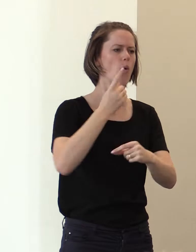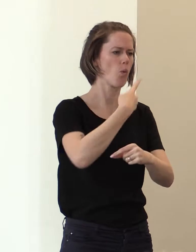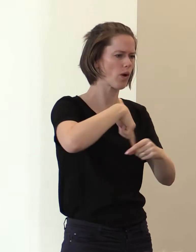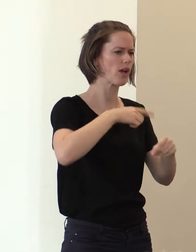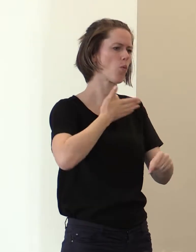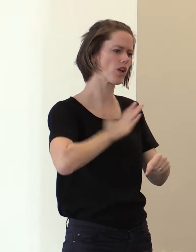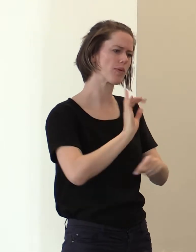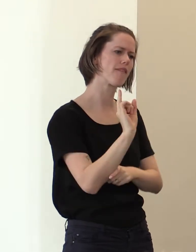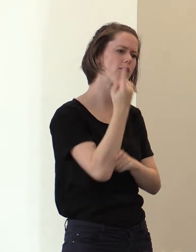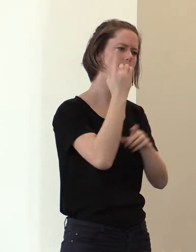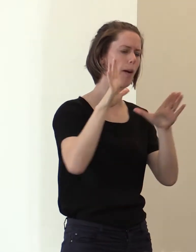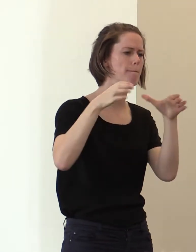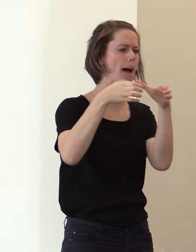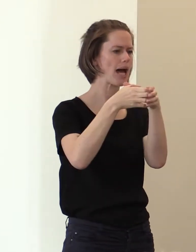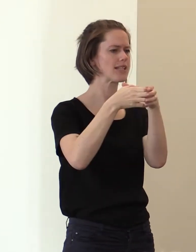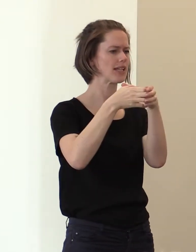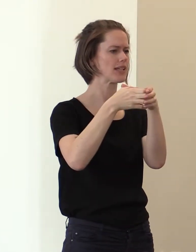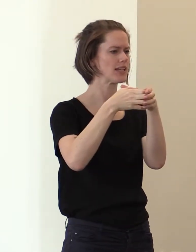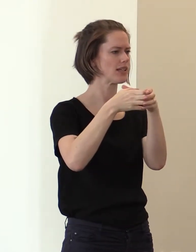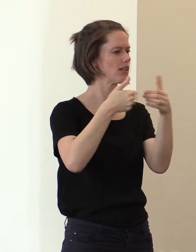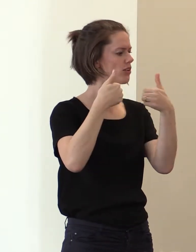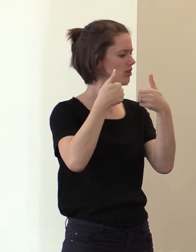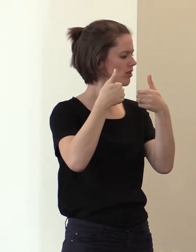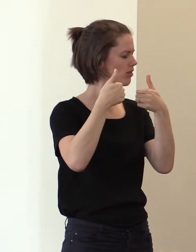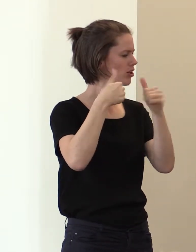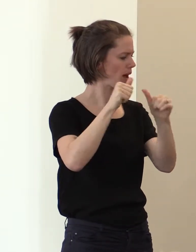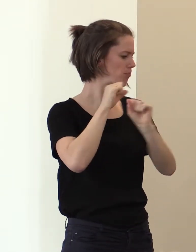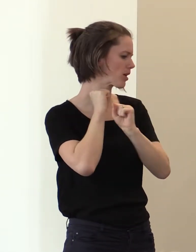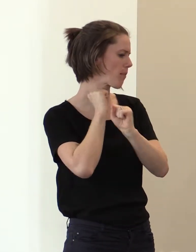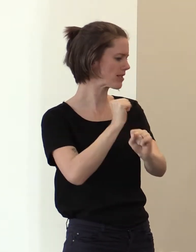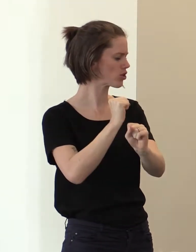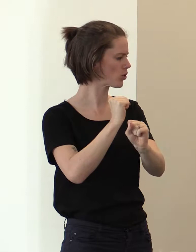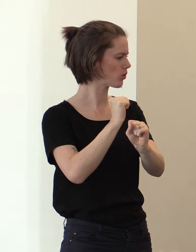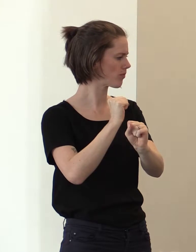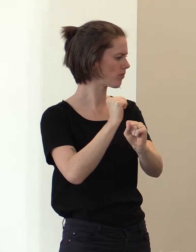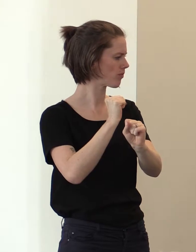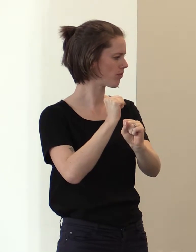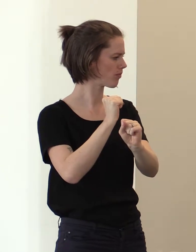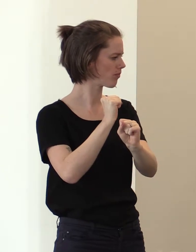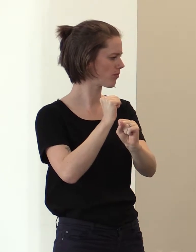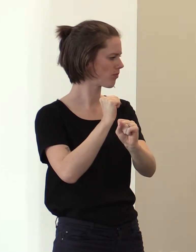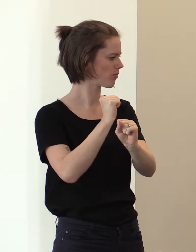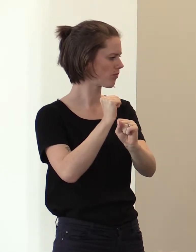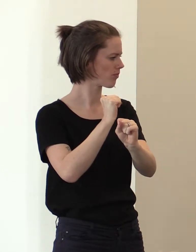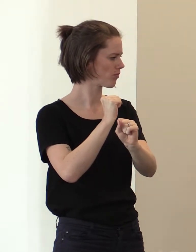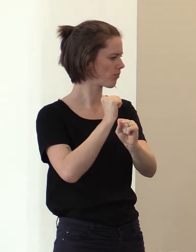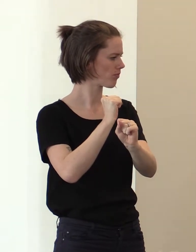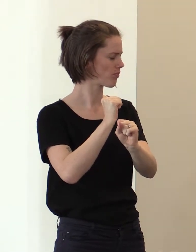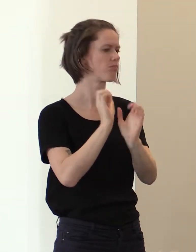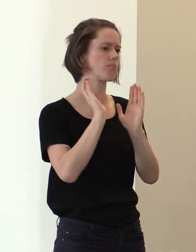be the first party to have committed to living in mandatory enforceable